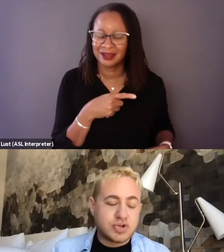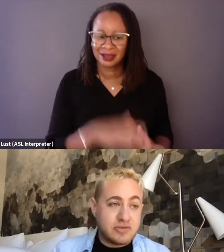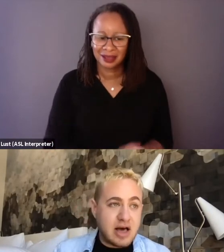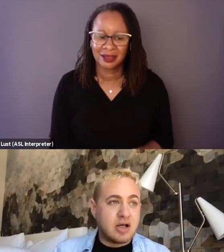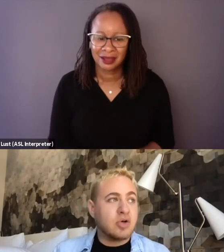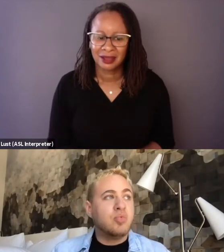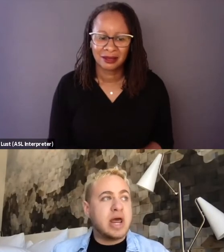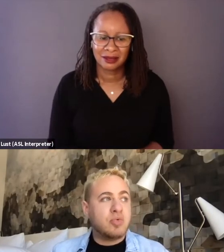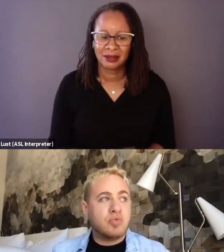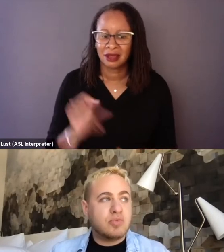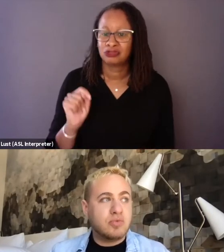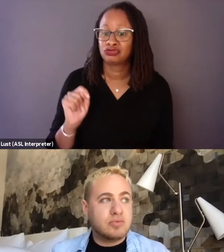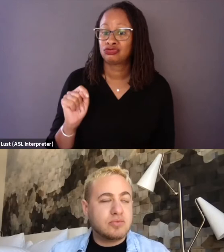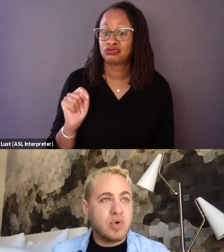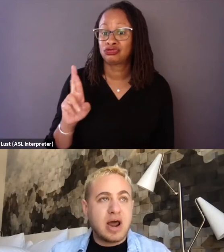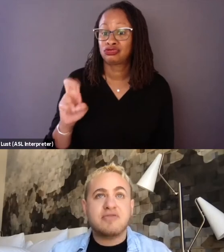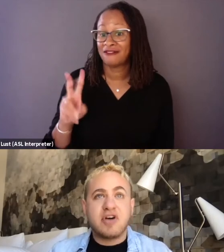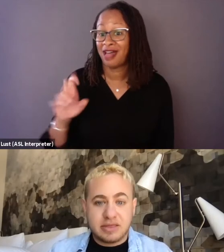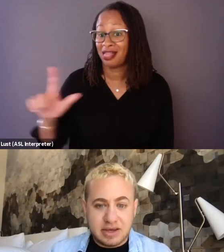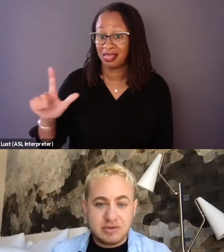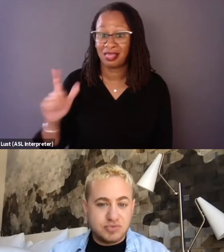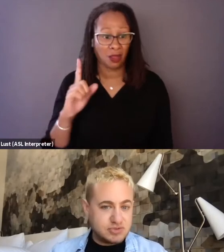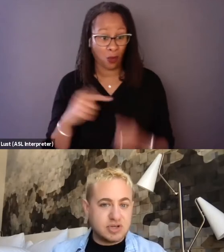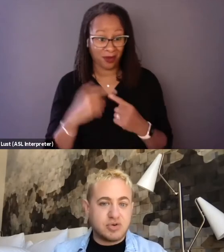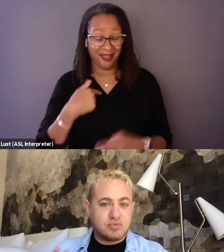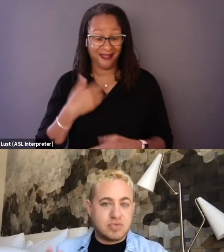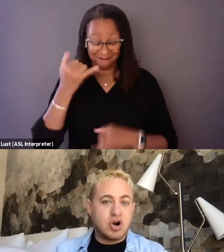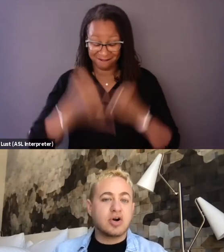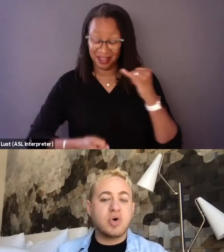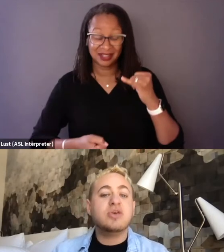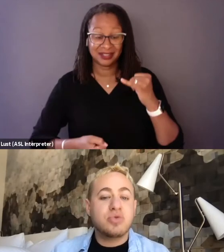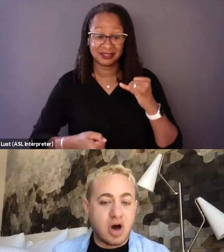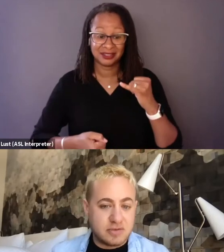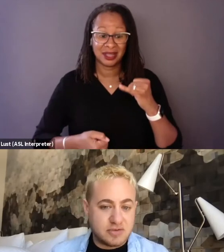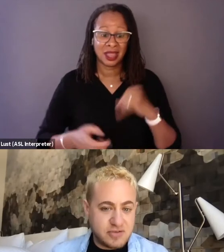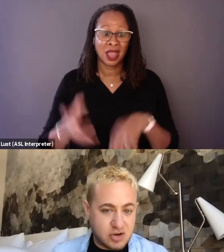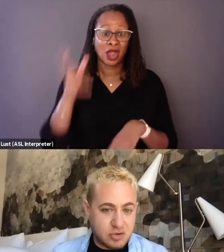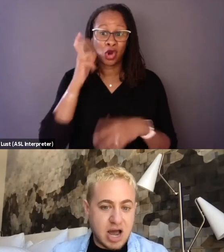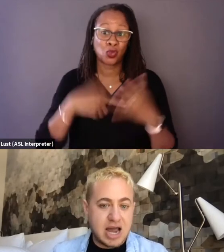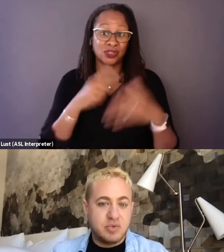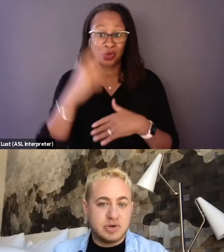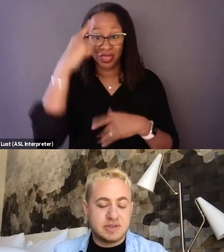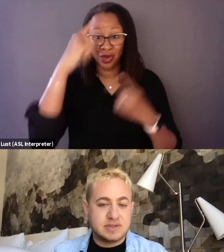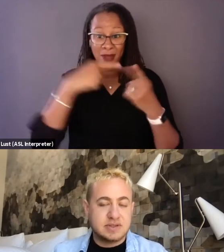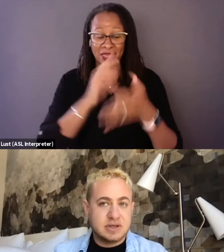And so, Tre'vell, when I finally heard what you thought of the film, I was,